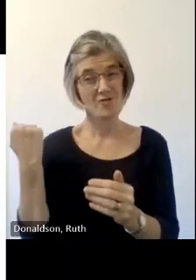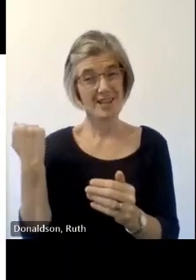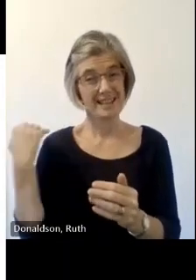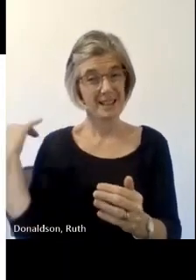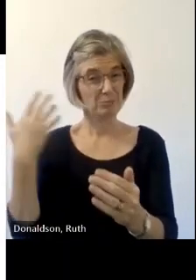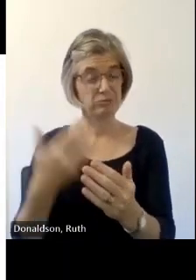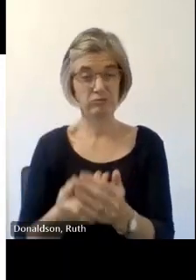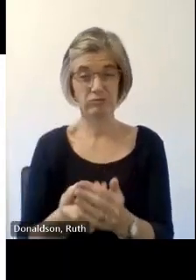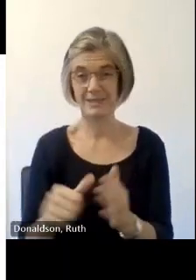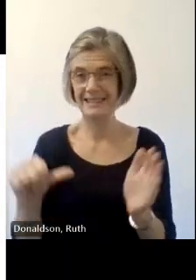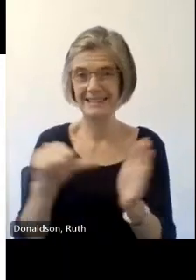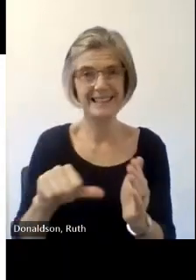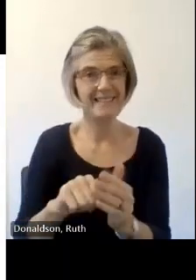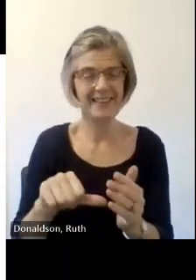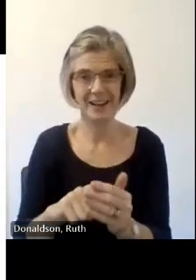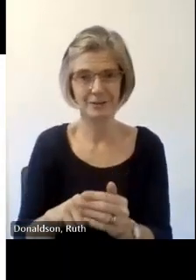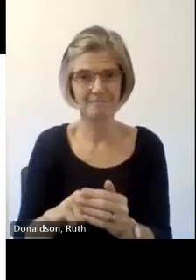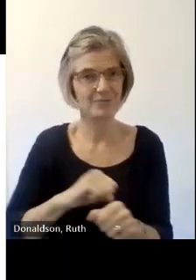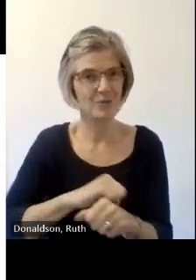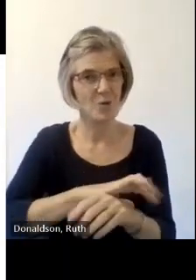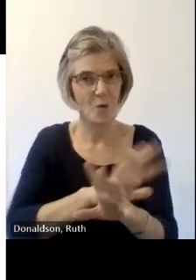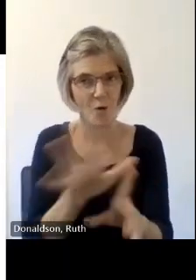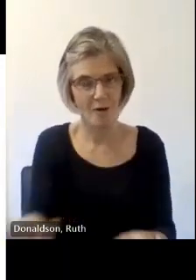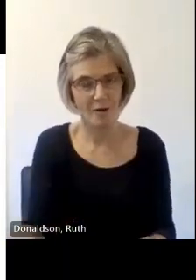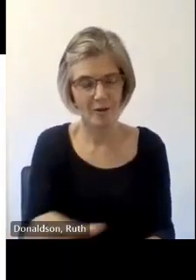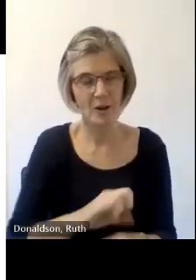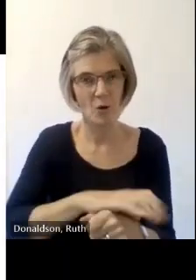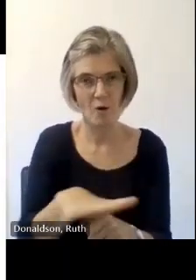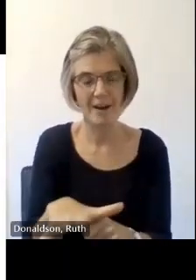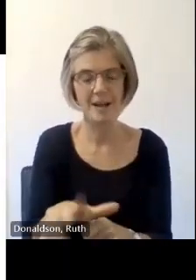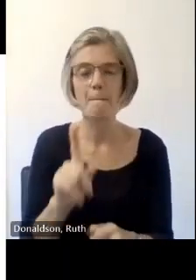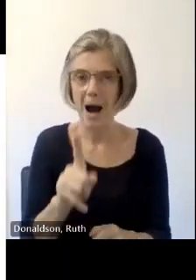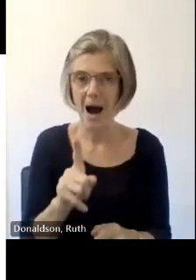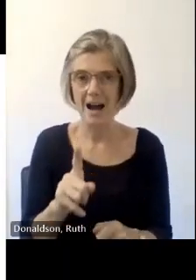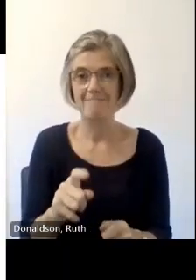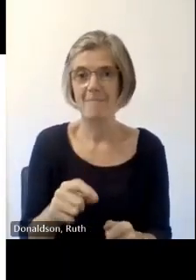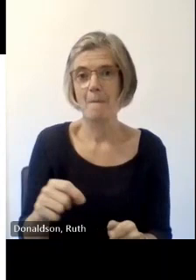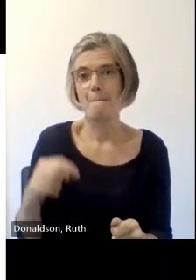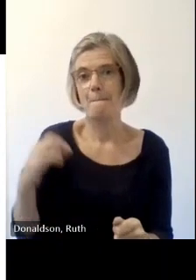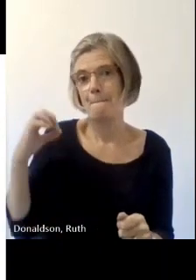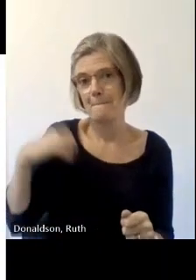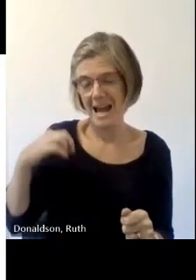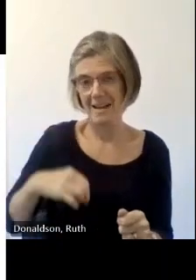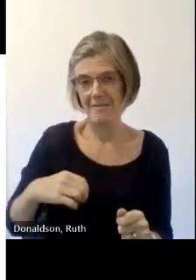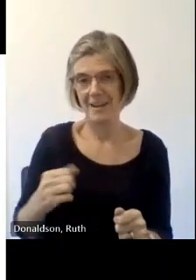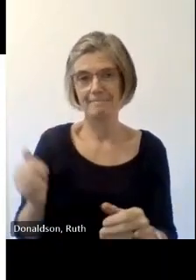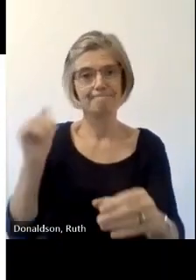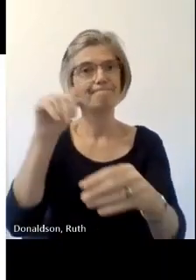jump forward in digital inclusivity and as I say we're joined from all around the country um from